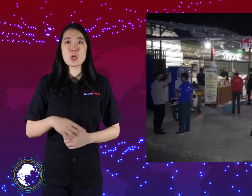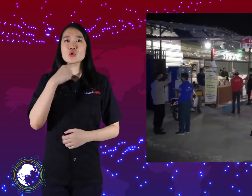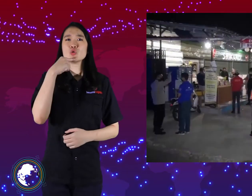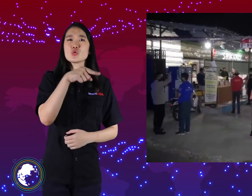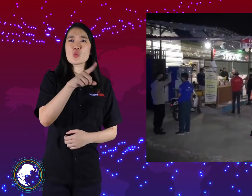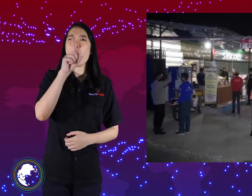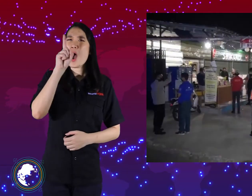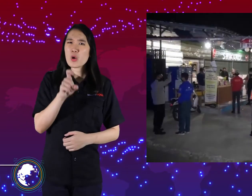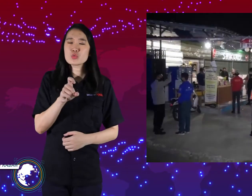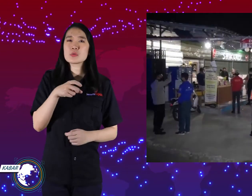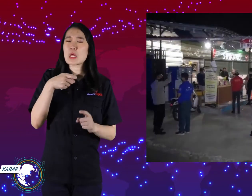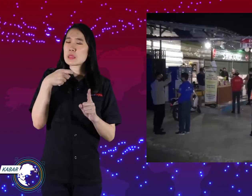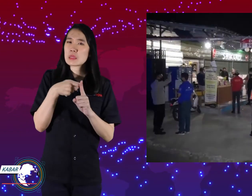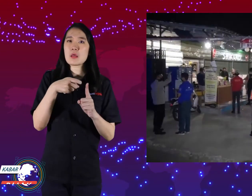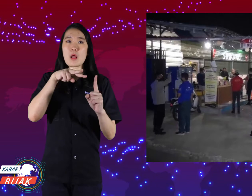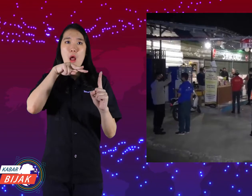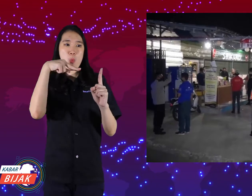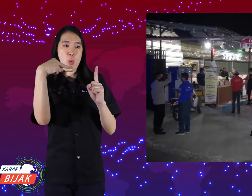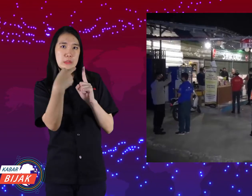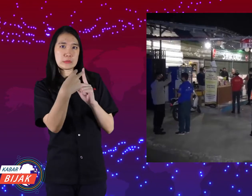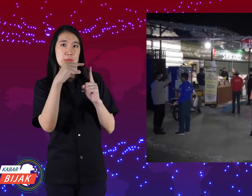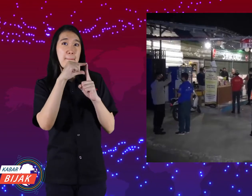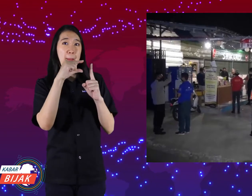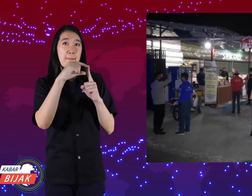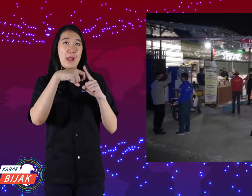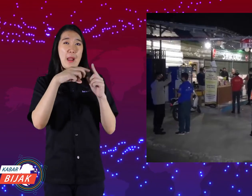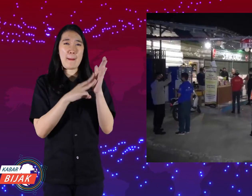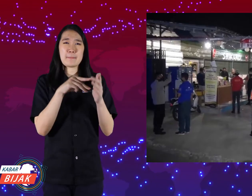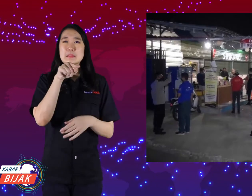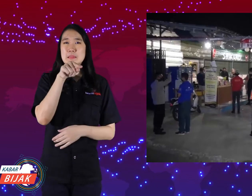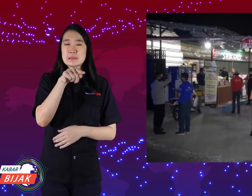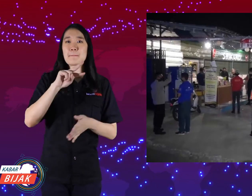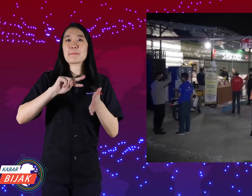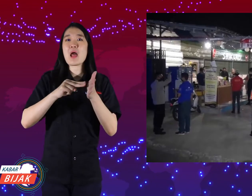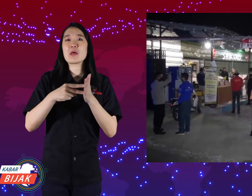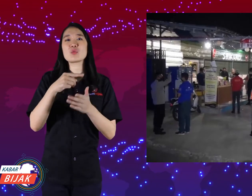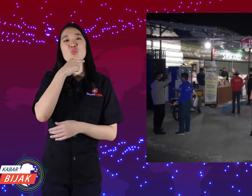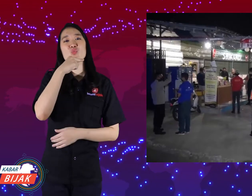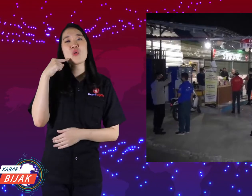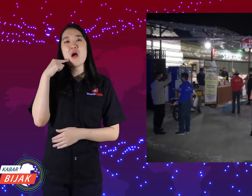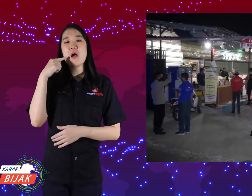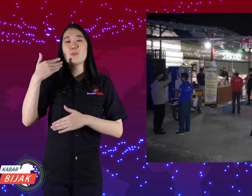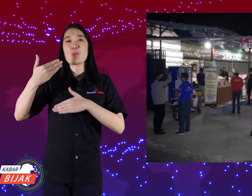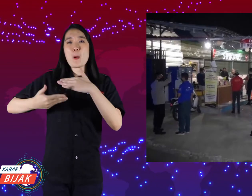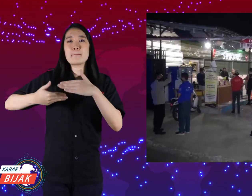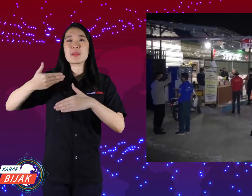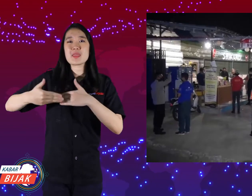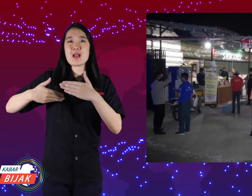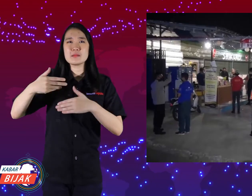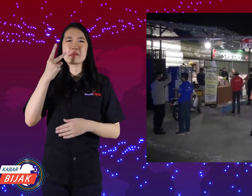Pak Jokowi asks for tighter supervision because PPKM aims to reduce mobility